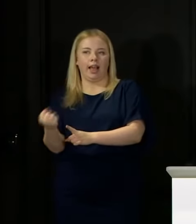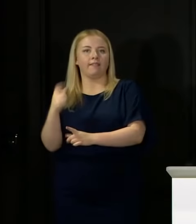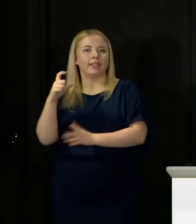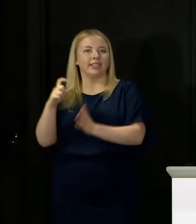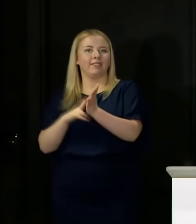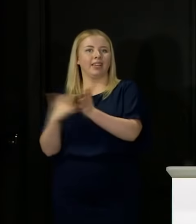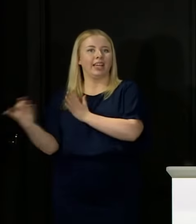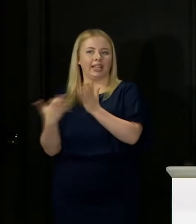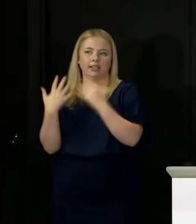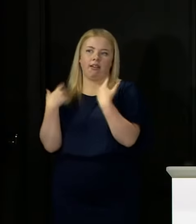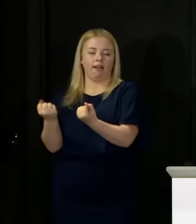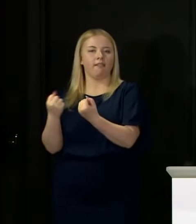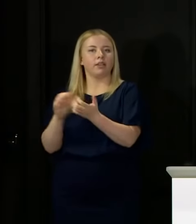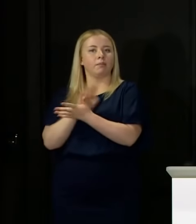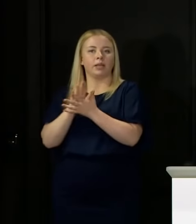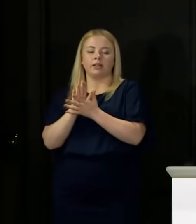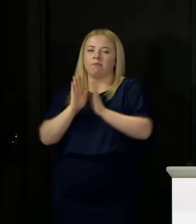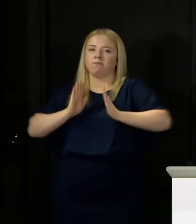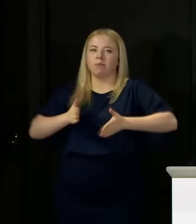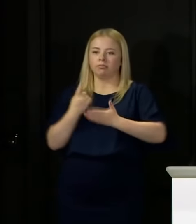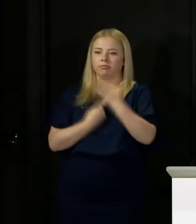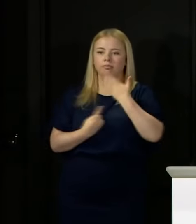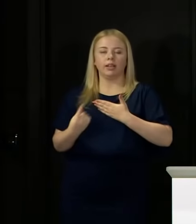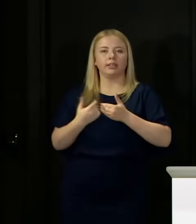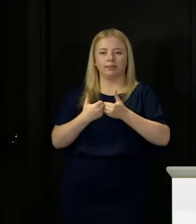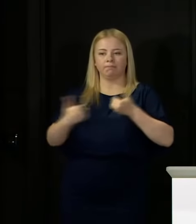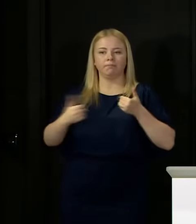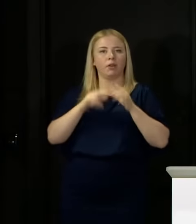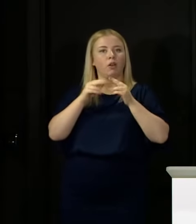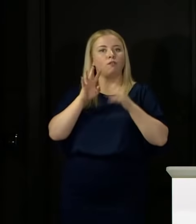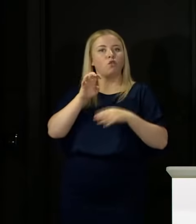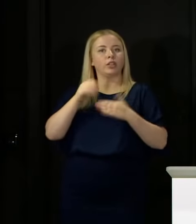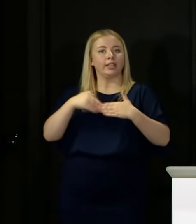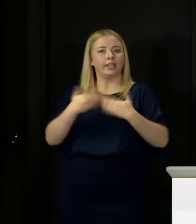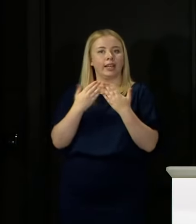case, you must isolate for 14 days, you must isolate for 14 days.